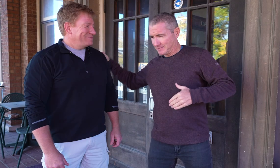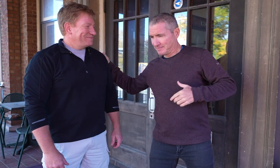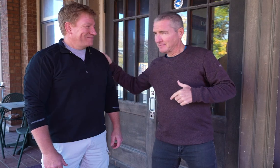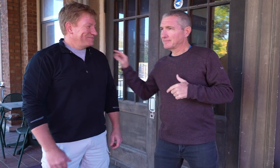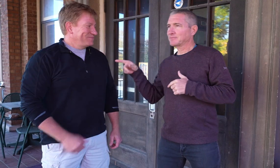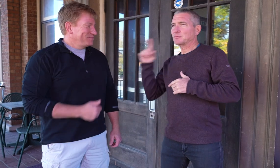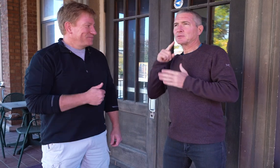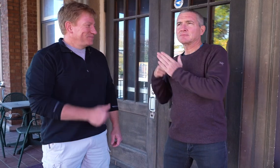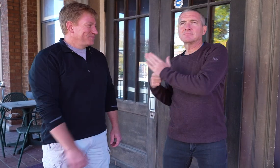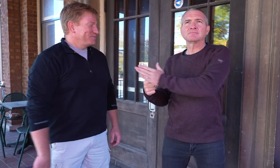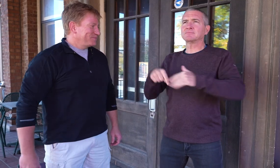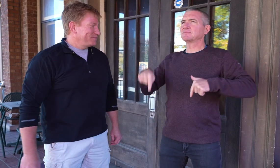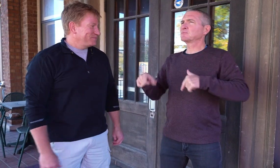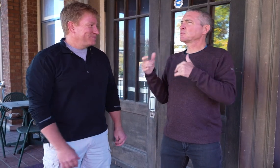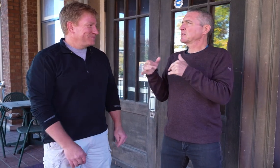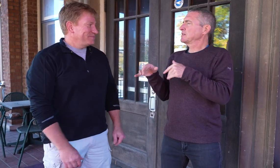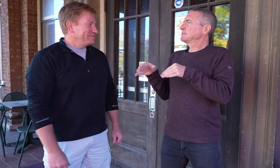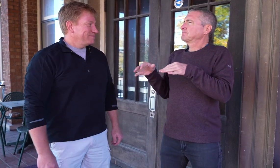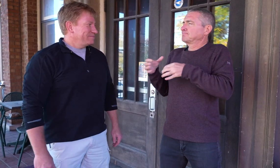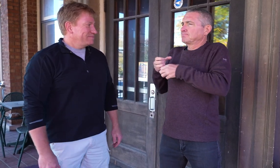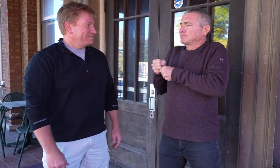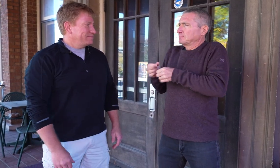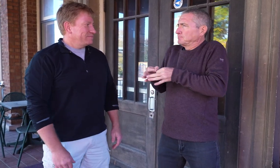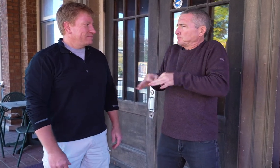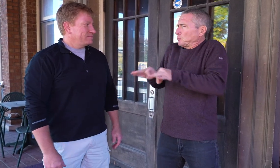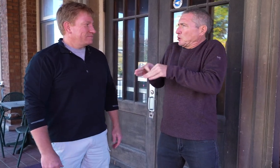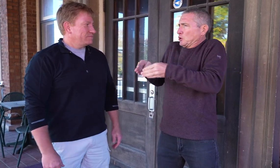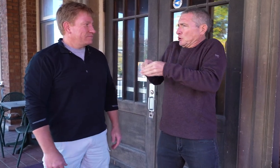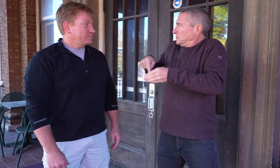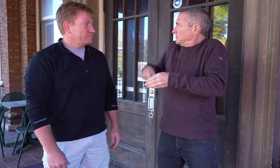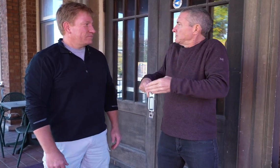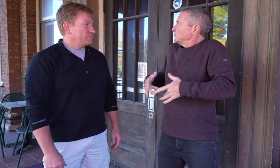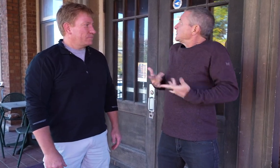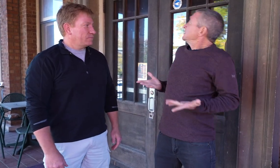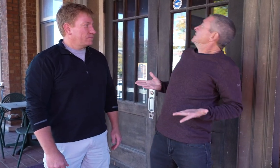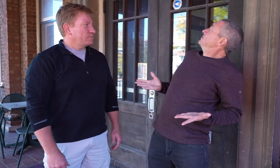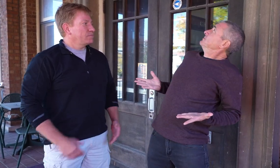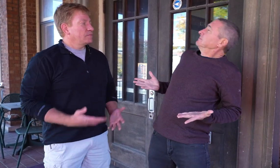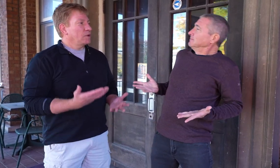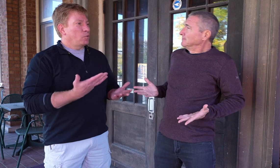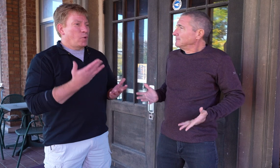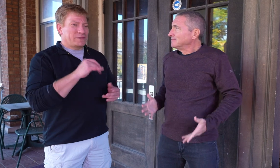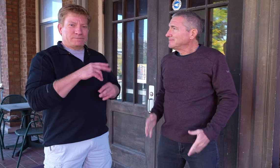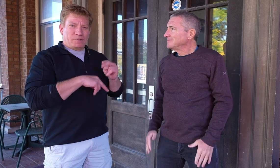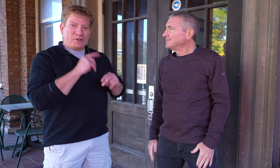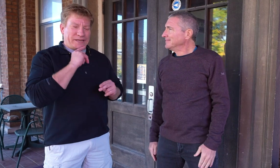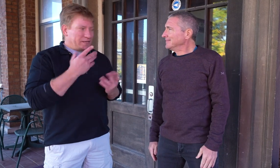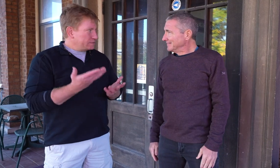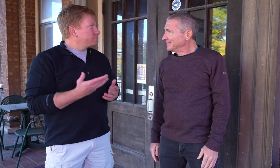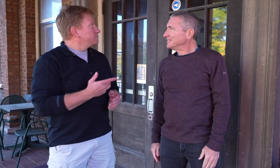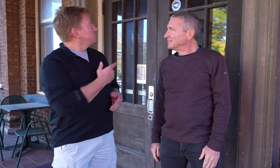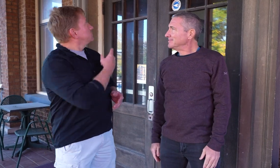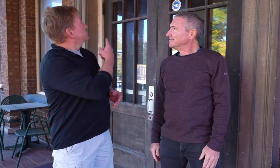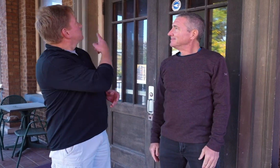We’re grateful you’re going to show us around but I’m wondering, what’s the importance of this building? What is this building?